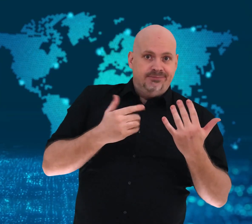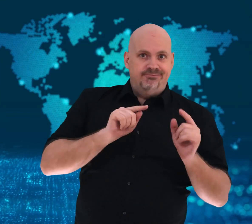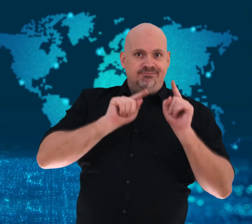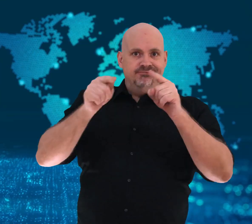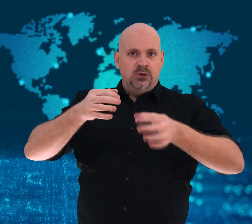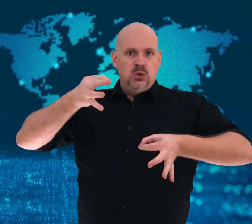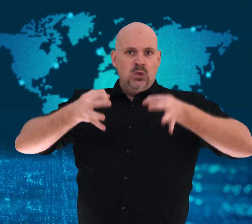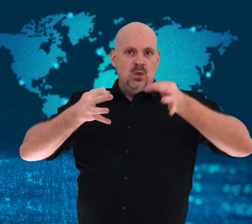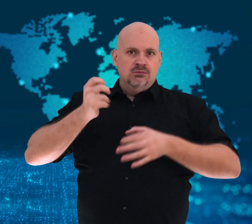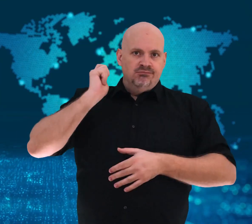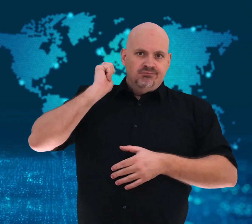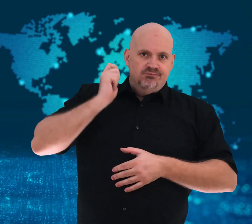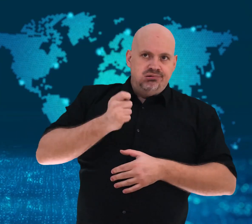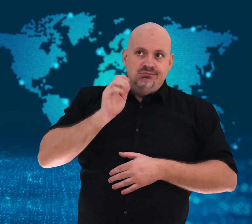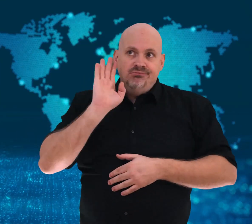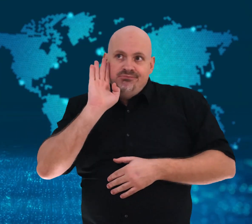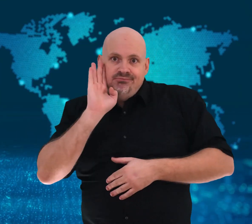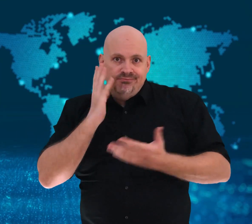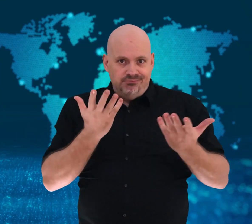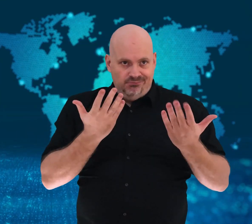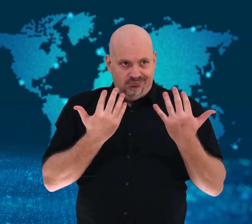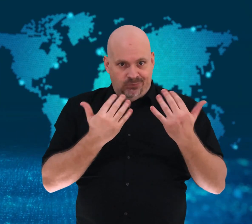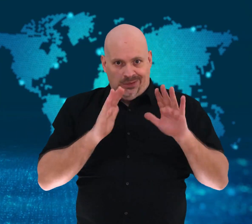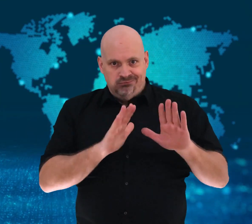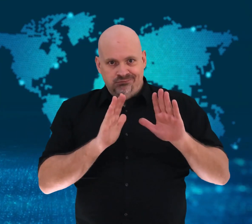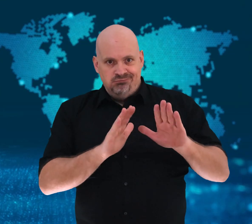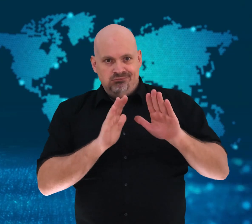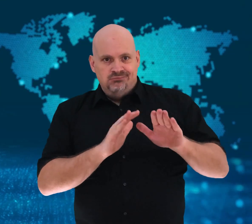intended for 400 inmates.